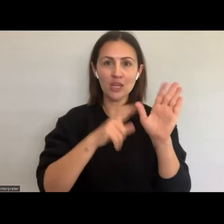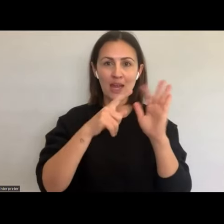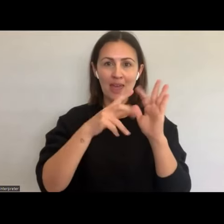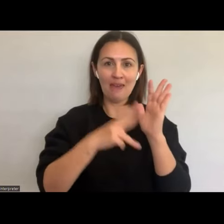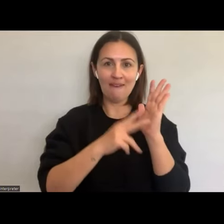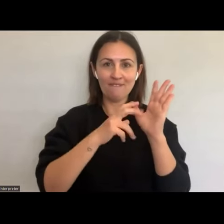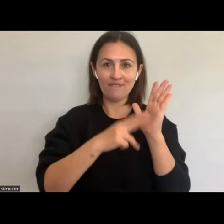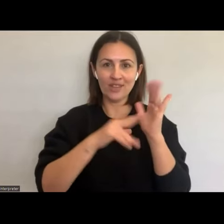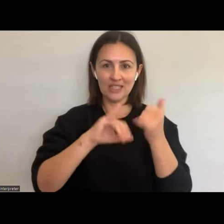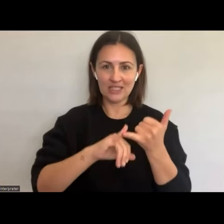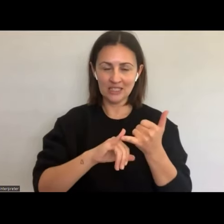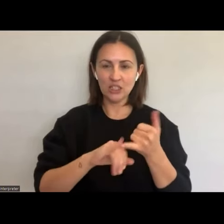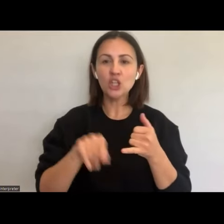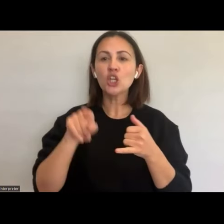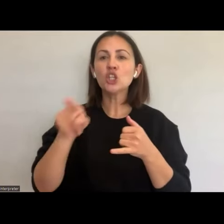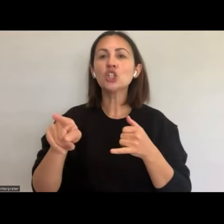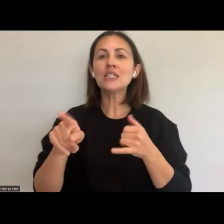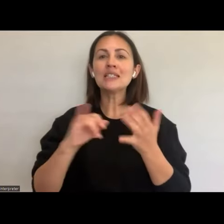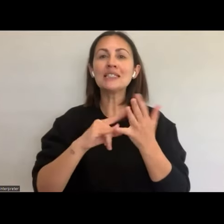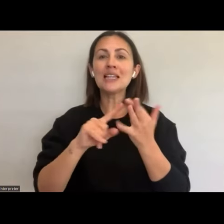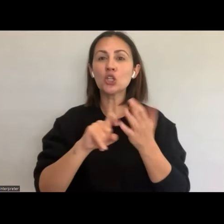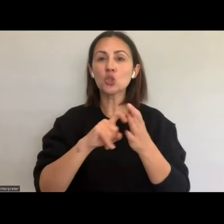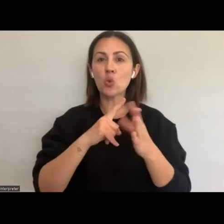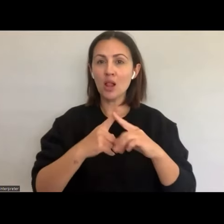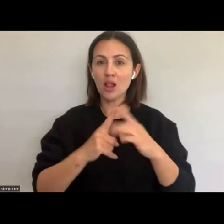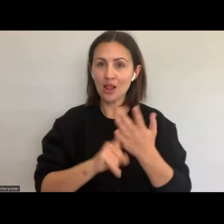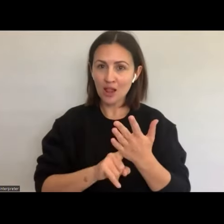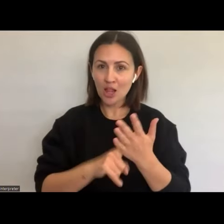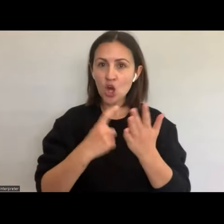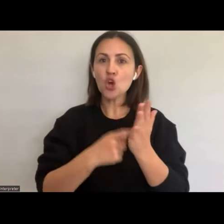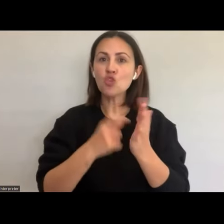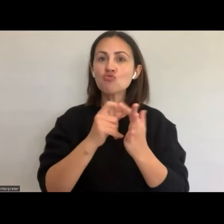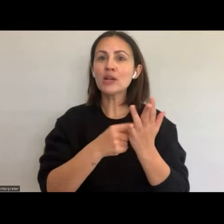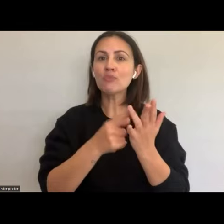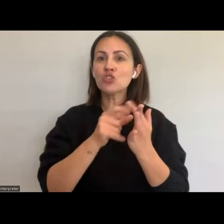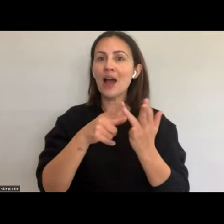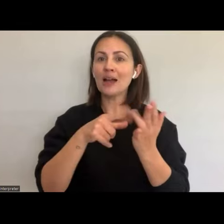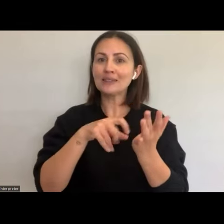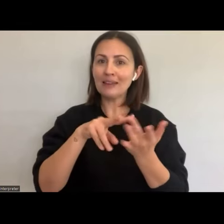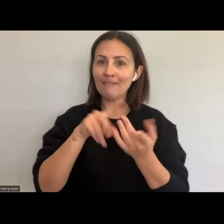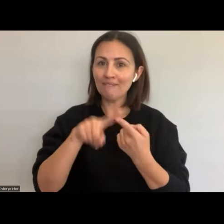sexual and reproductive health promotion officer who's going to now provide us with an overview of